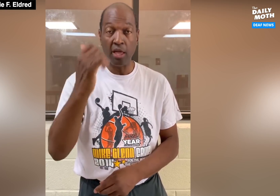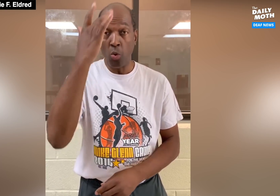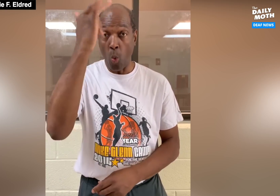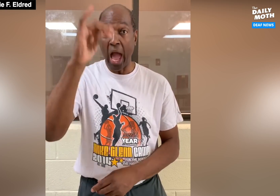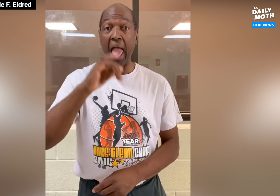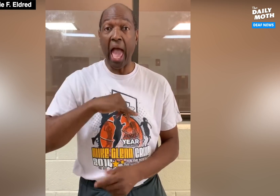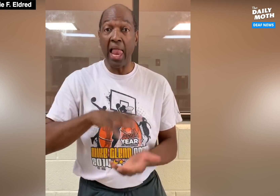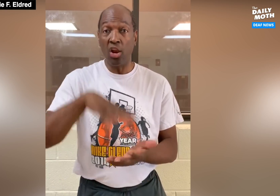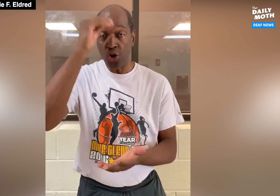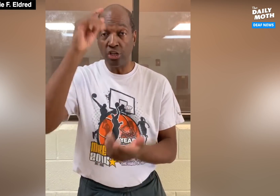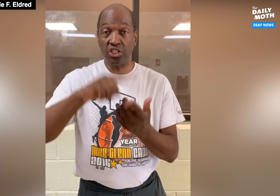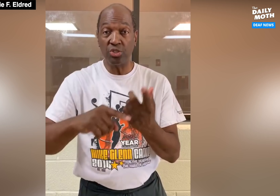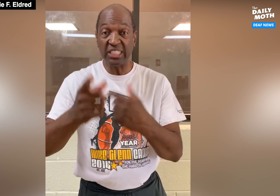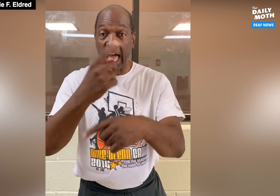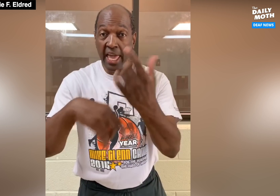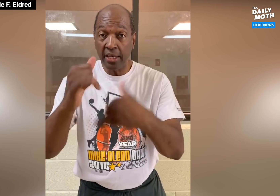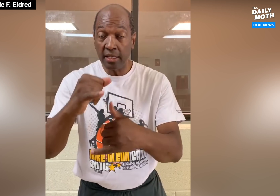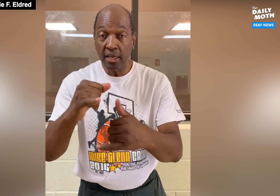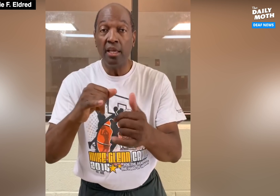Why did I learn how to sign?